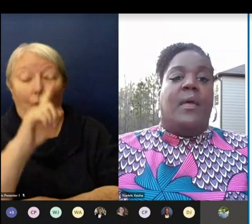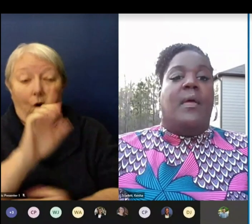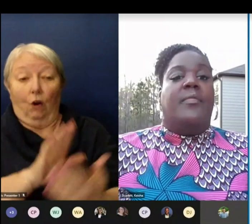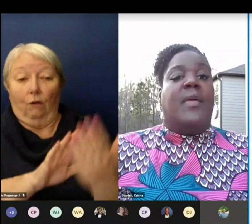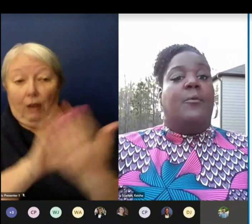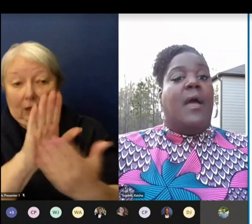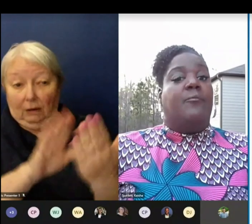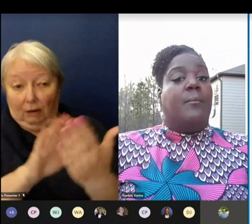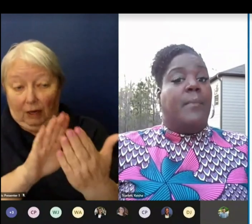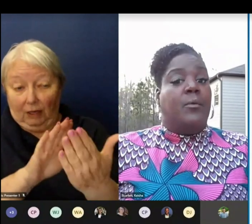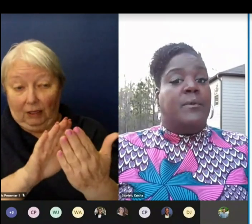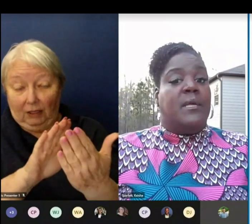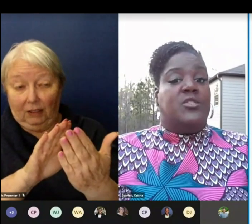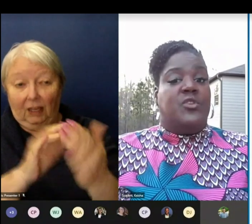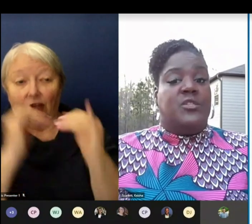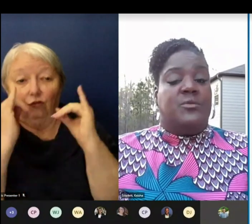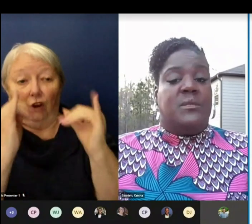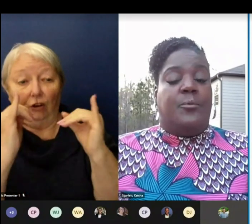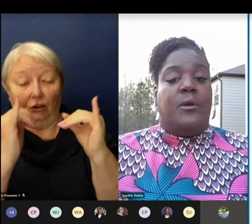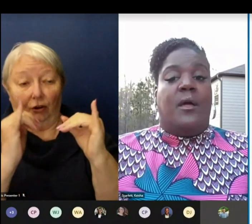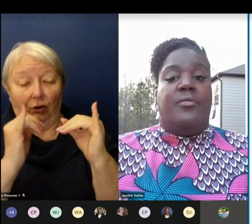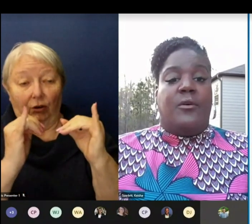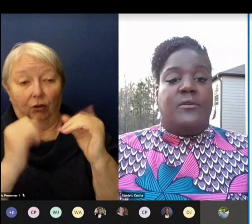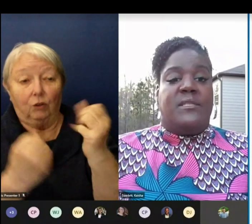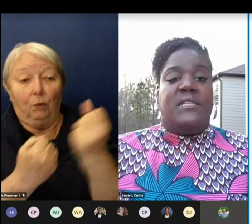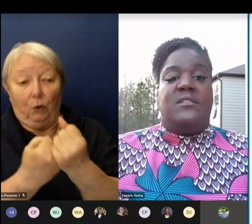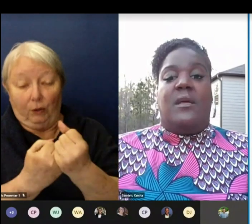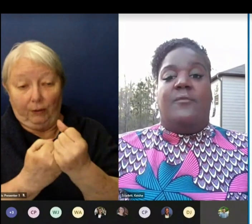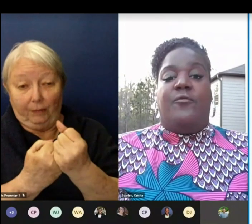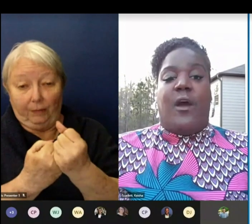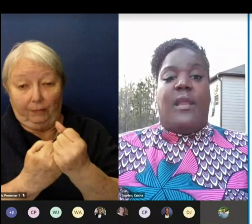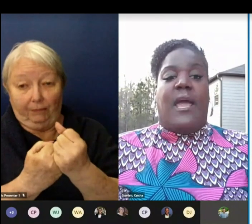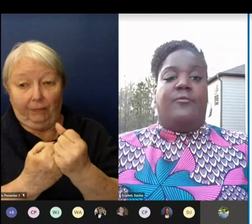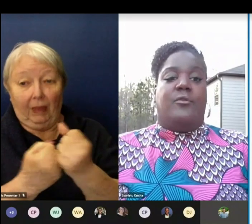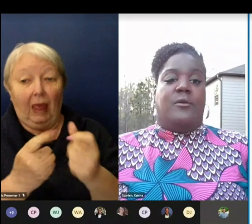They will have remote instructional support on Thursdays and Friday afternoons.